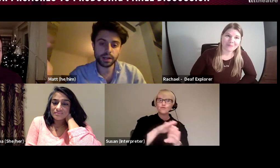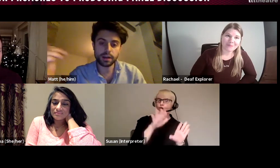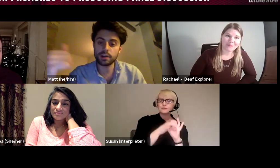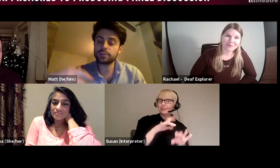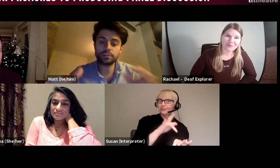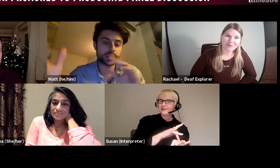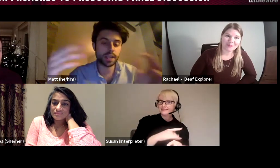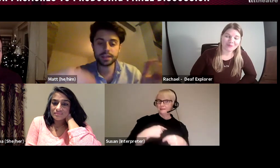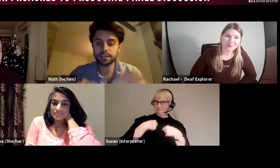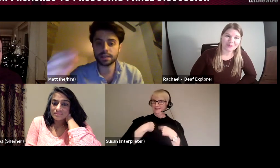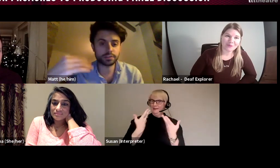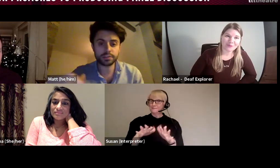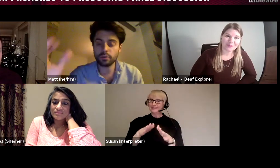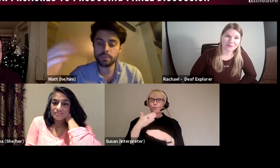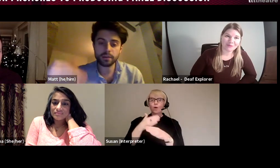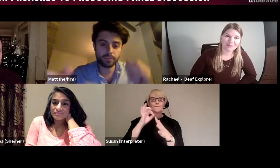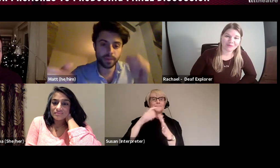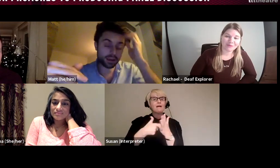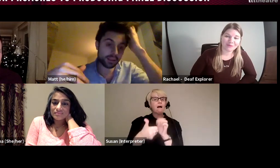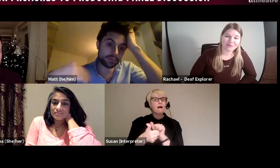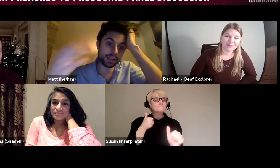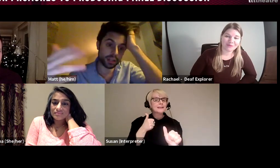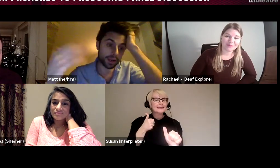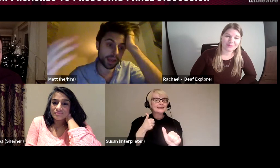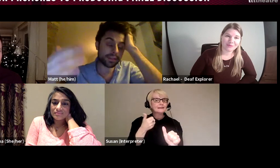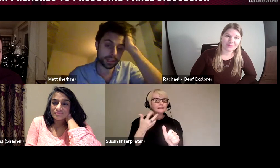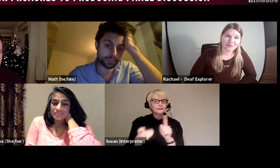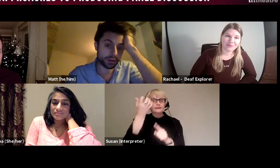I just gaining skills and I got better and then eventually when I had the experience